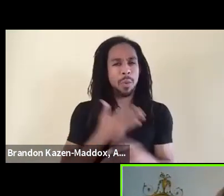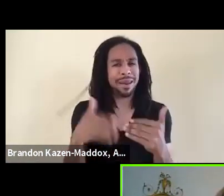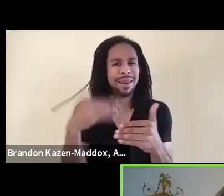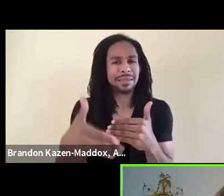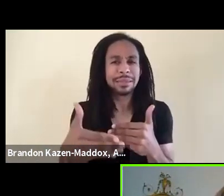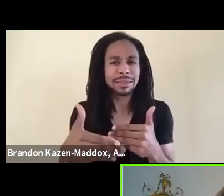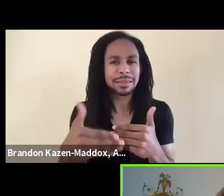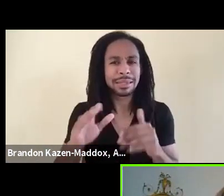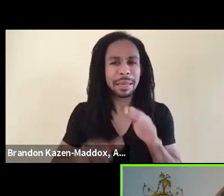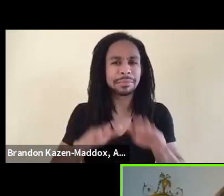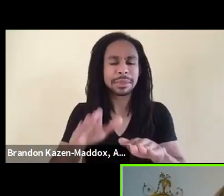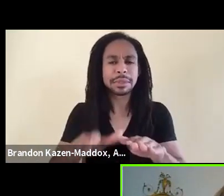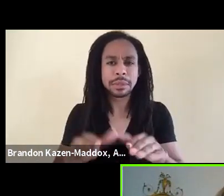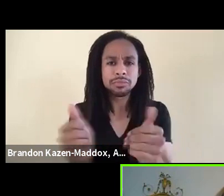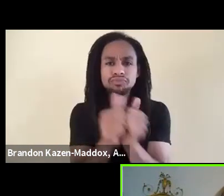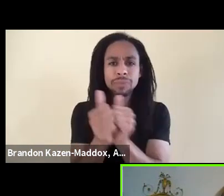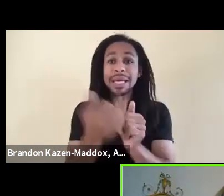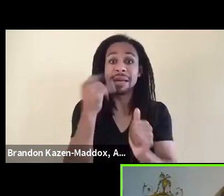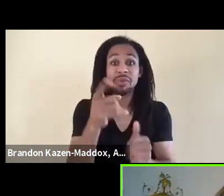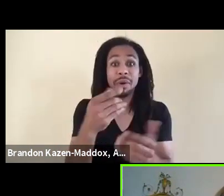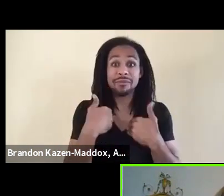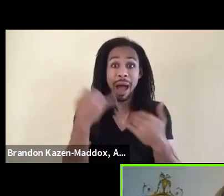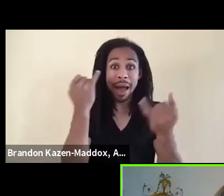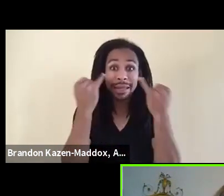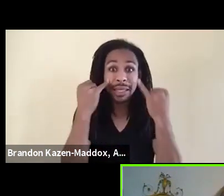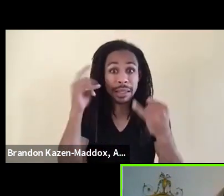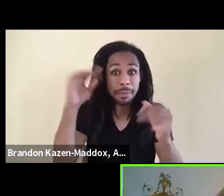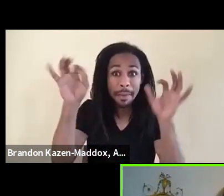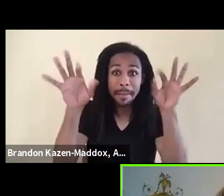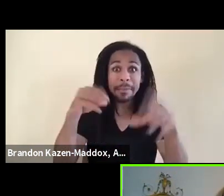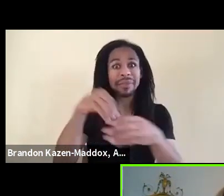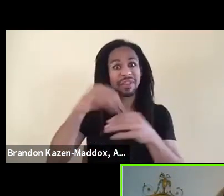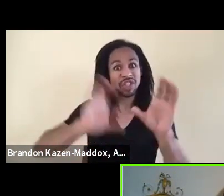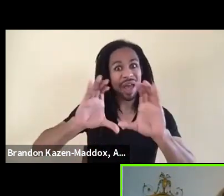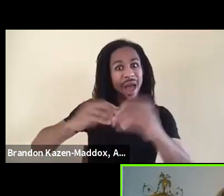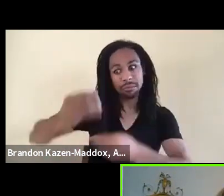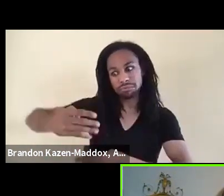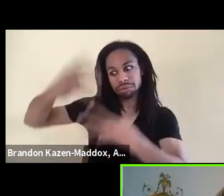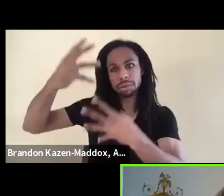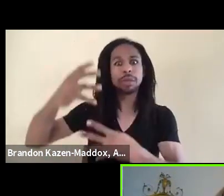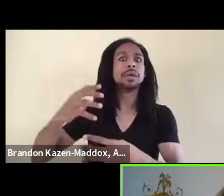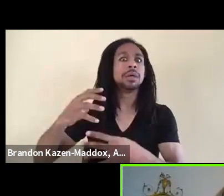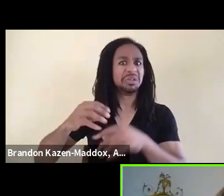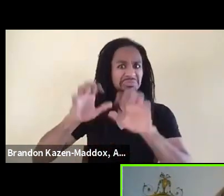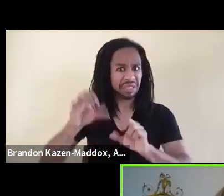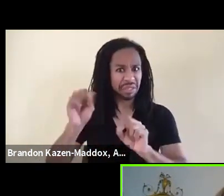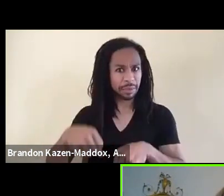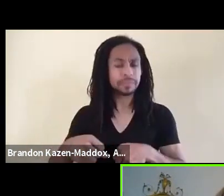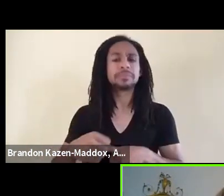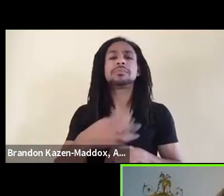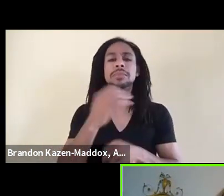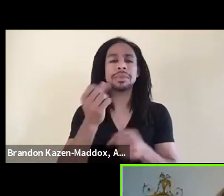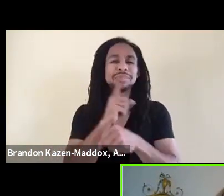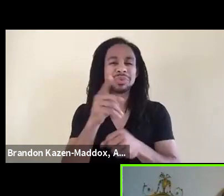Again, if you have ideas, if you wanna put ideas in the chat, please do so. Make sure you show up in the rest of the sessions.